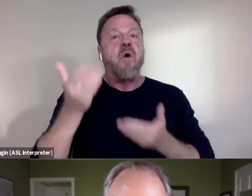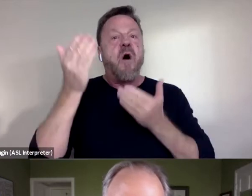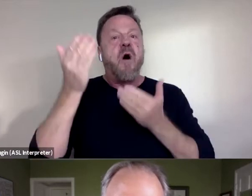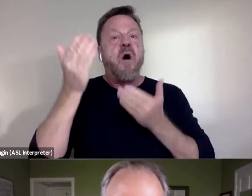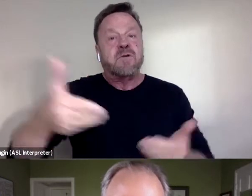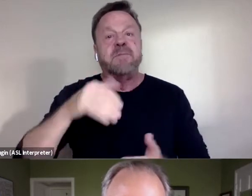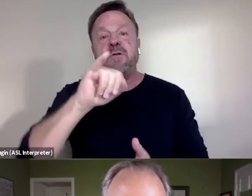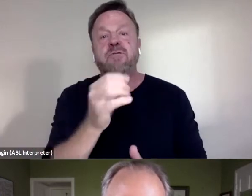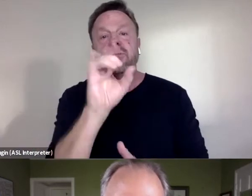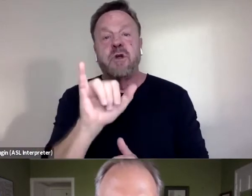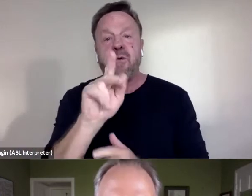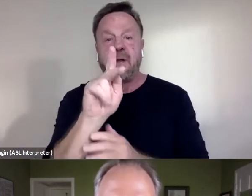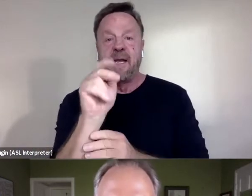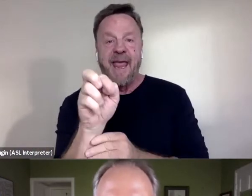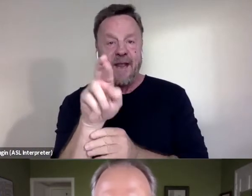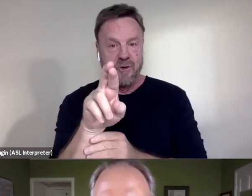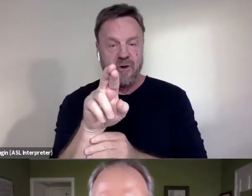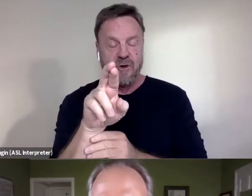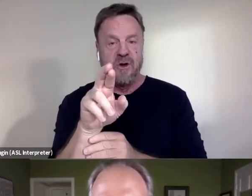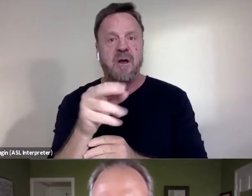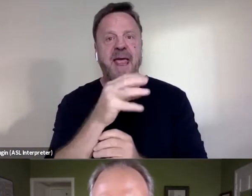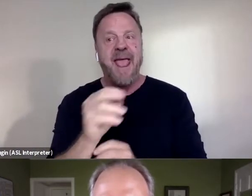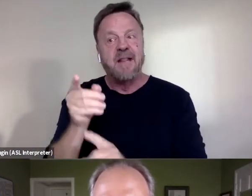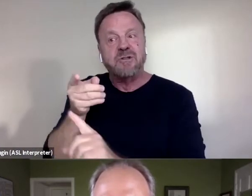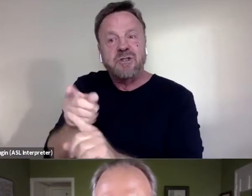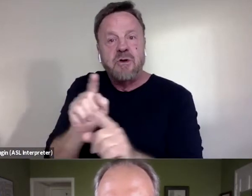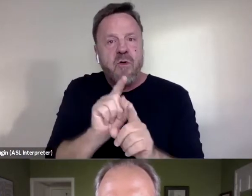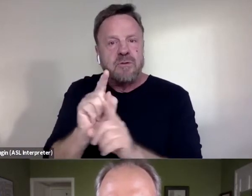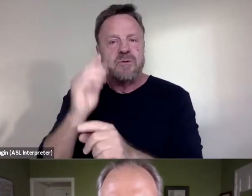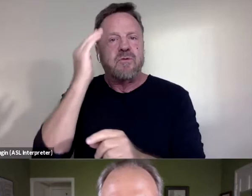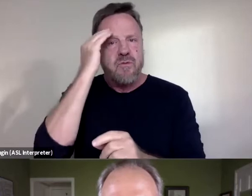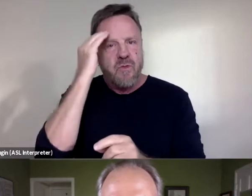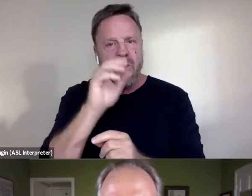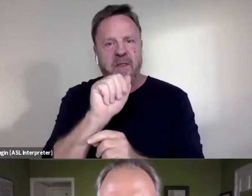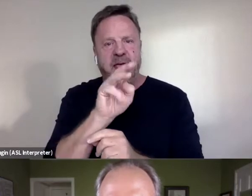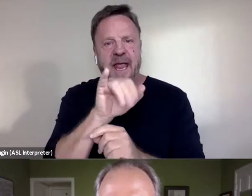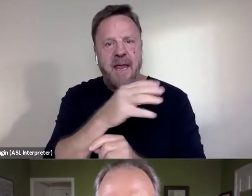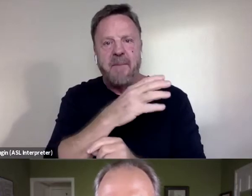And she also knew that Amy and Kirby were making this Me Too film